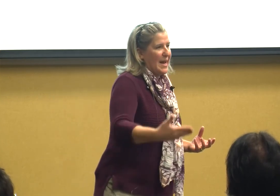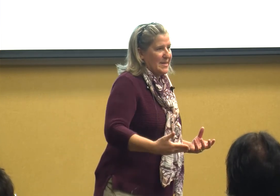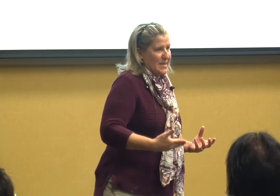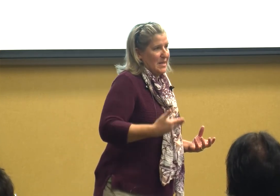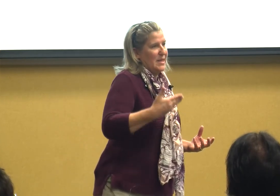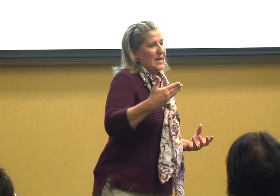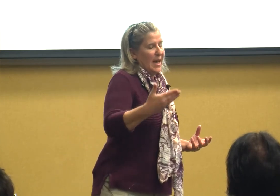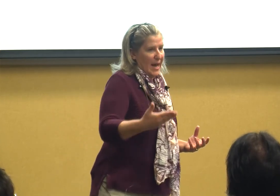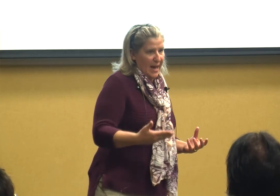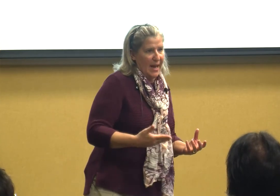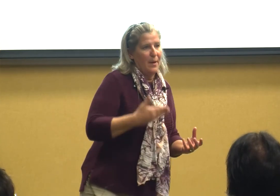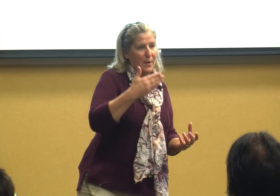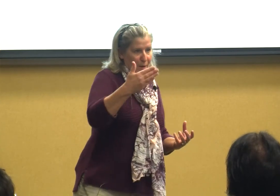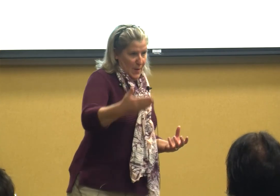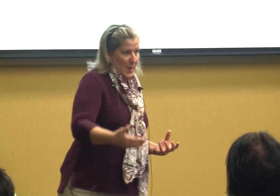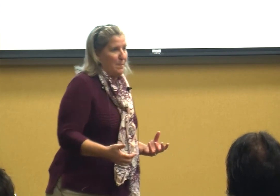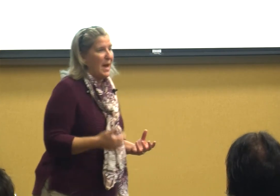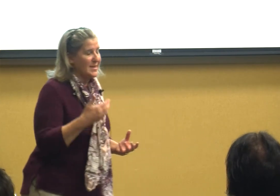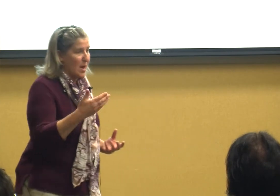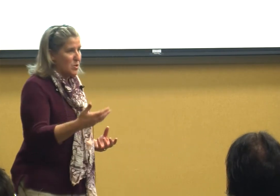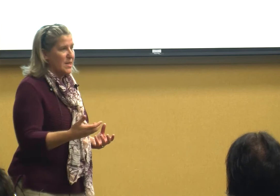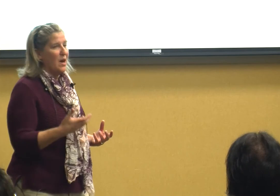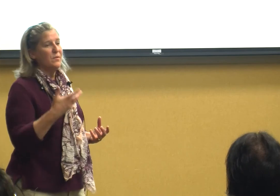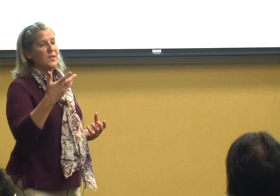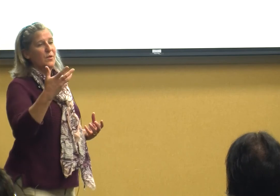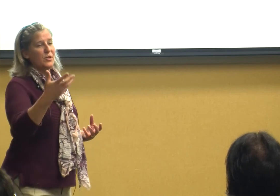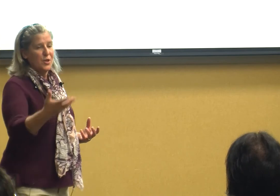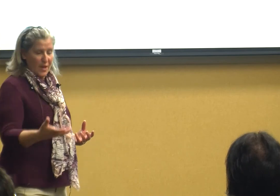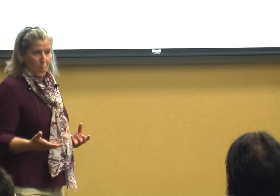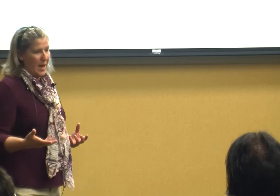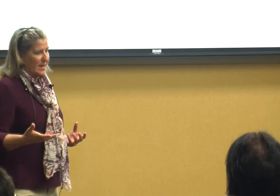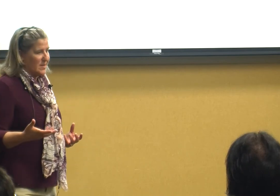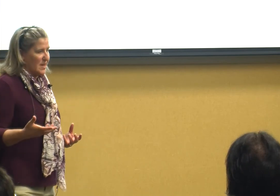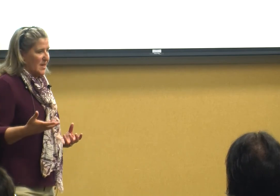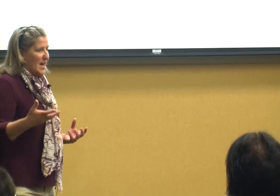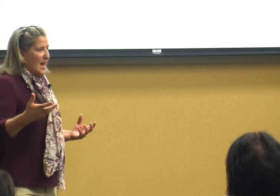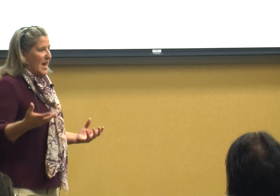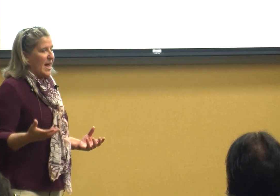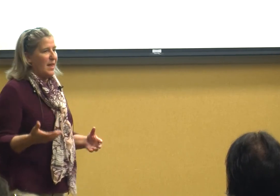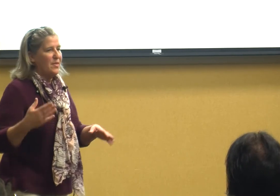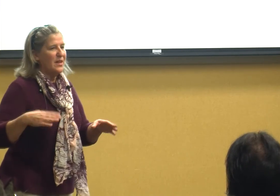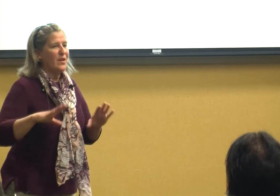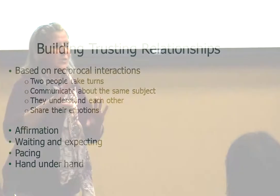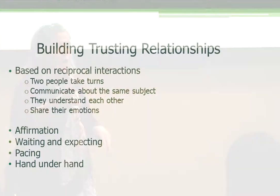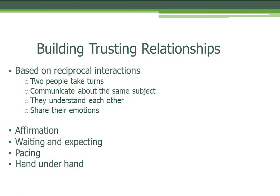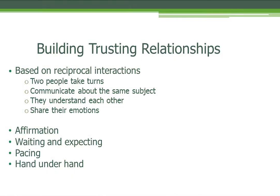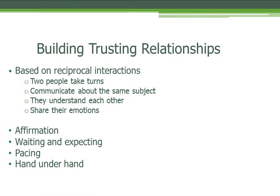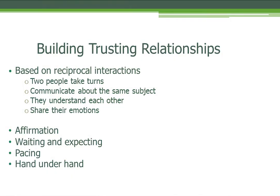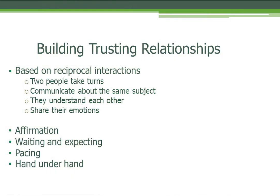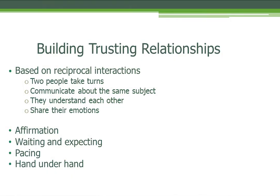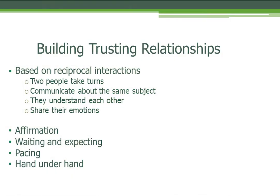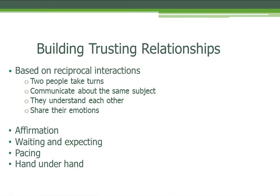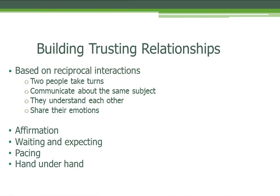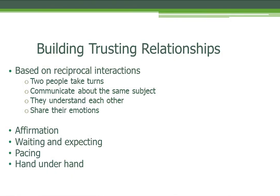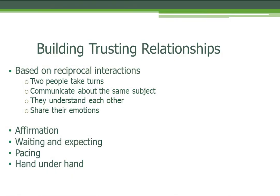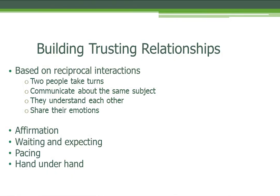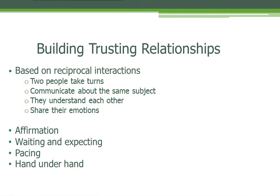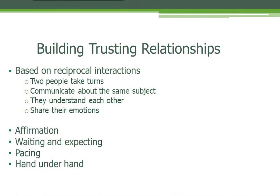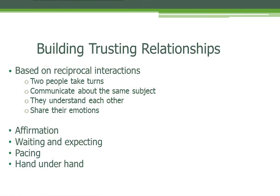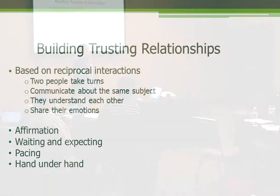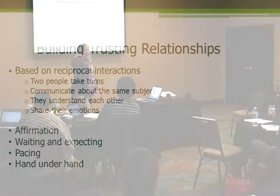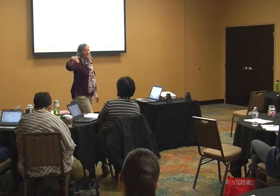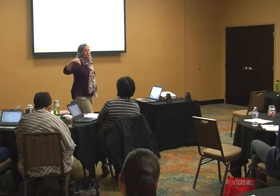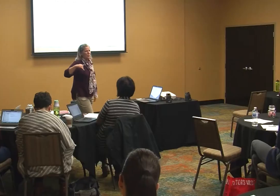and pace ourselves to their pace then there's also using hand under hand how many of you know